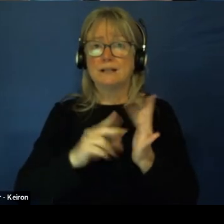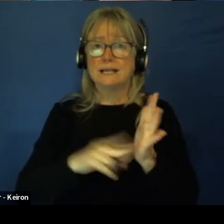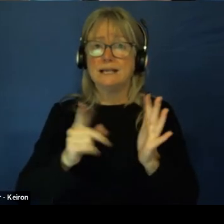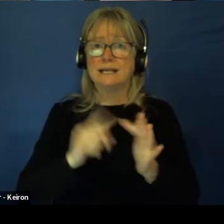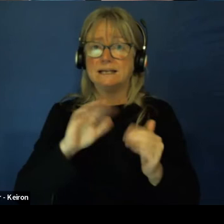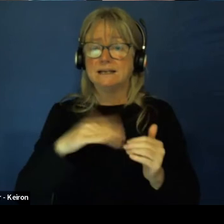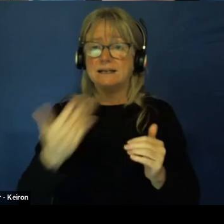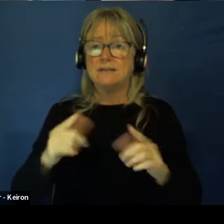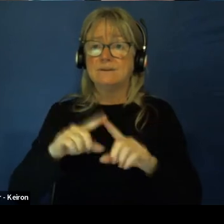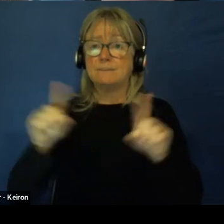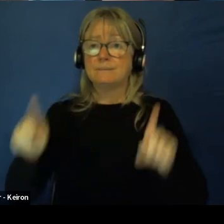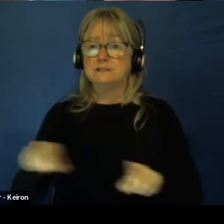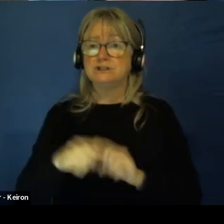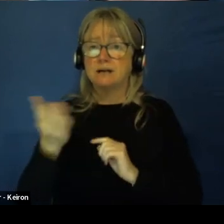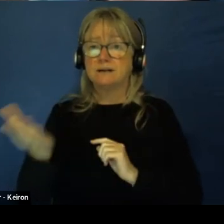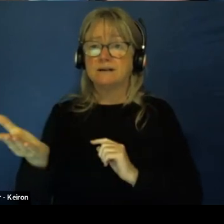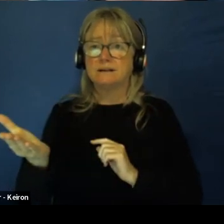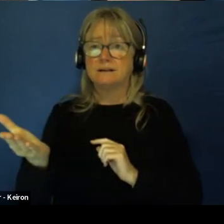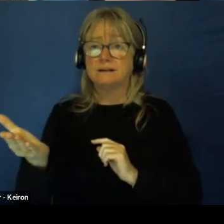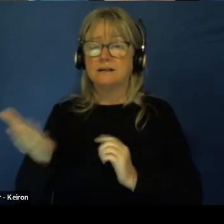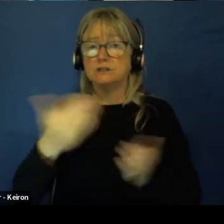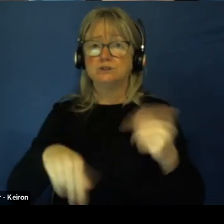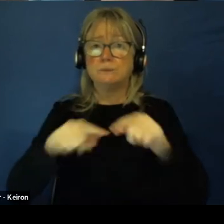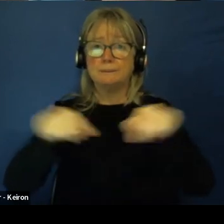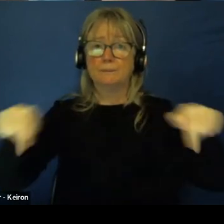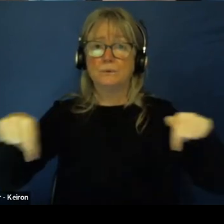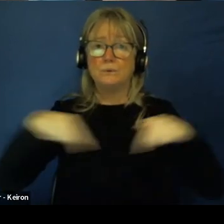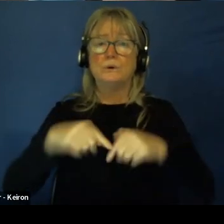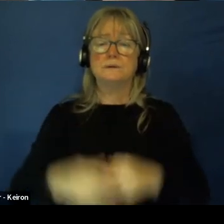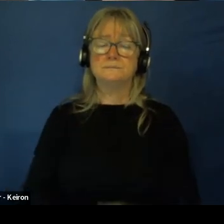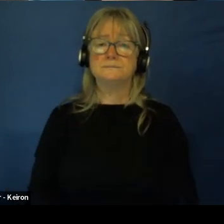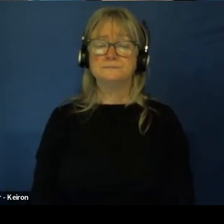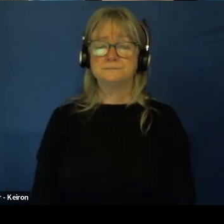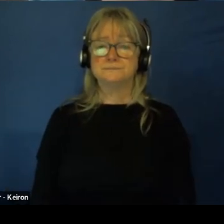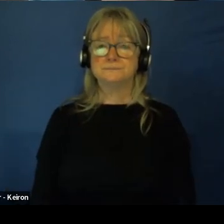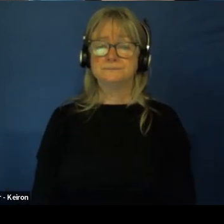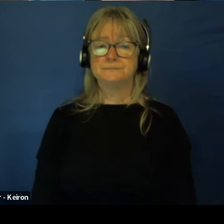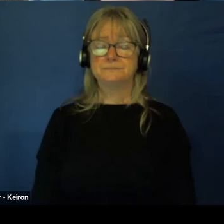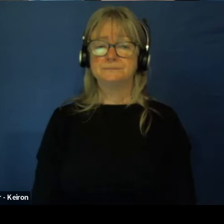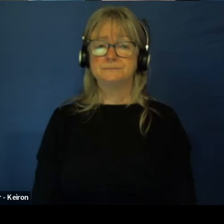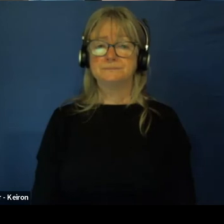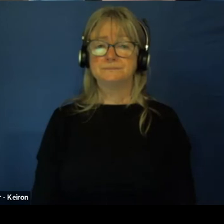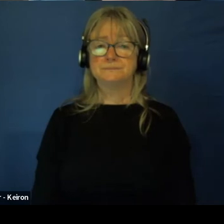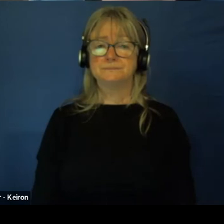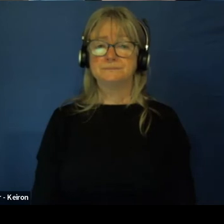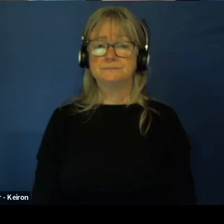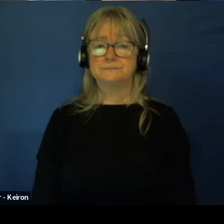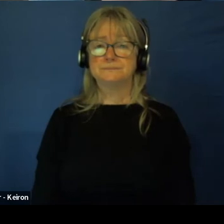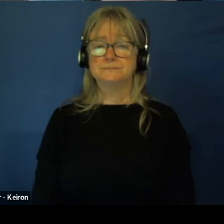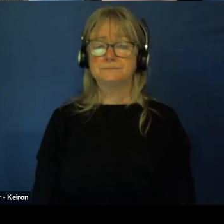And we've got another one at the swimming pool.